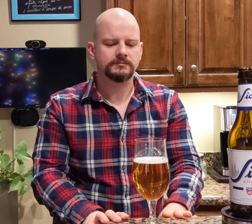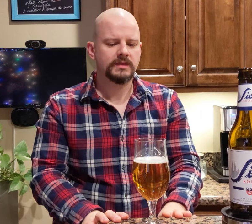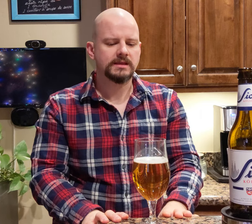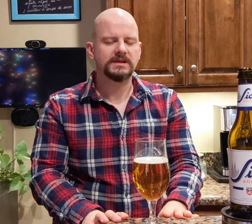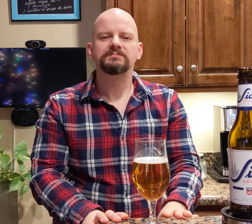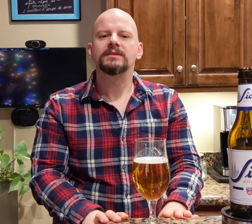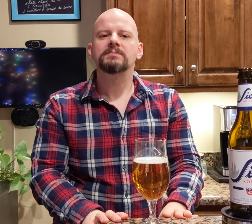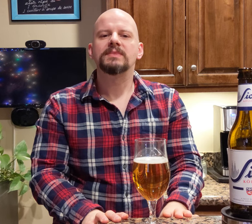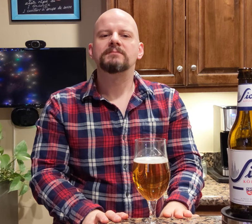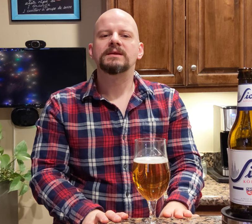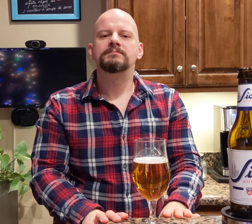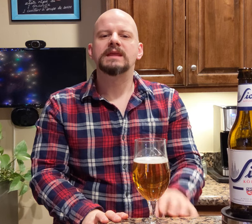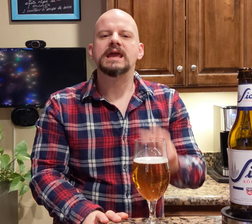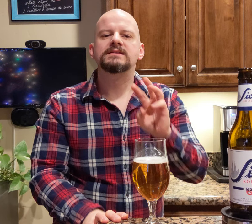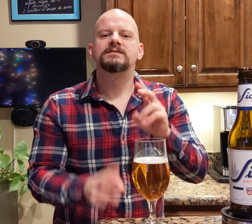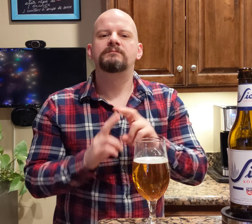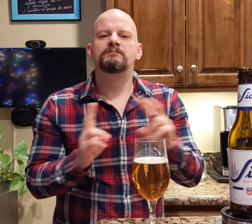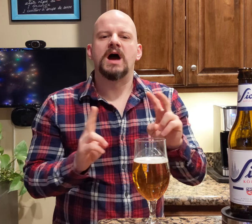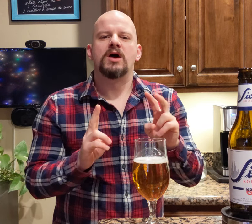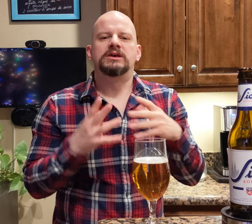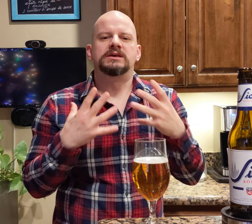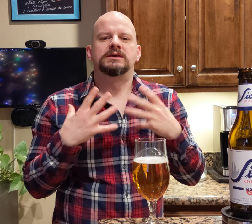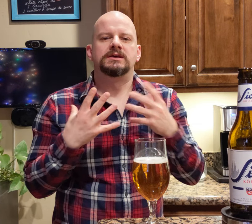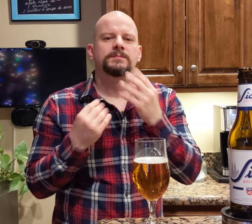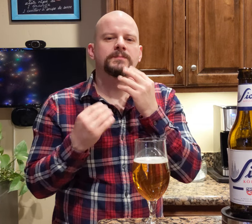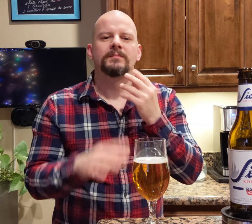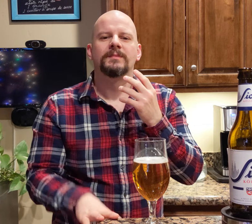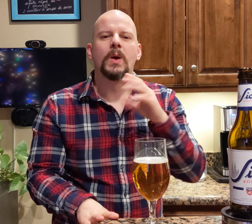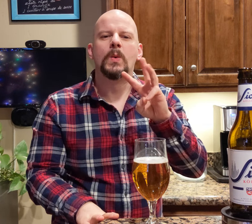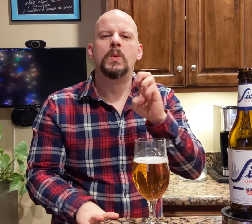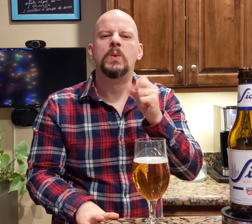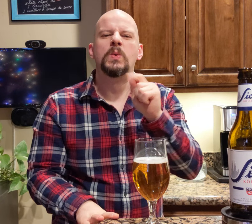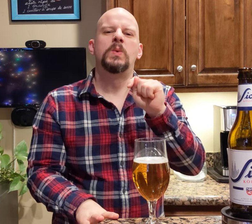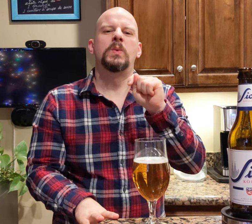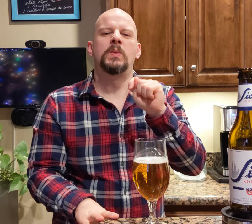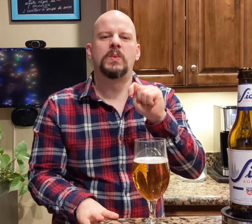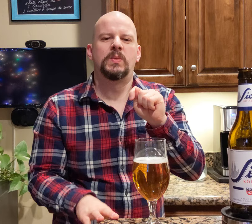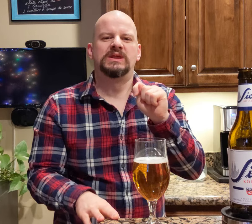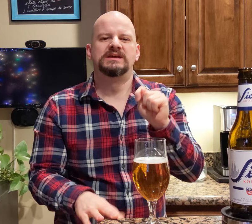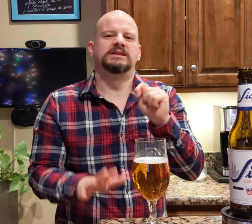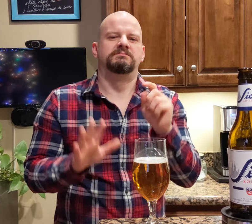It's very ... [SMACKING LIPS] wheaty.